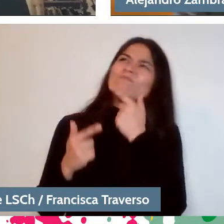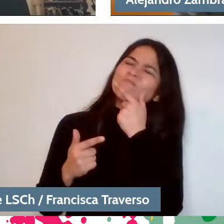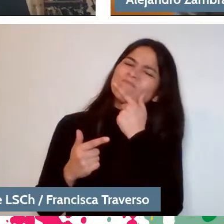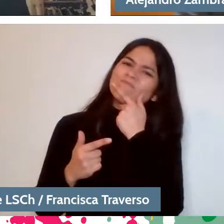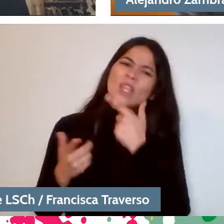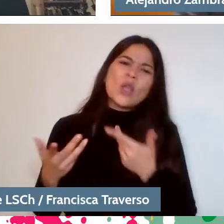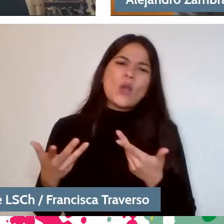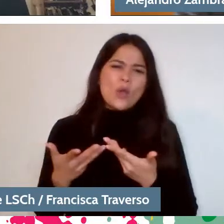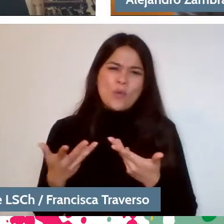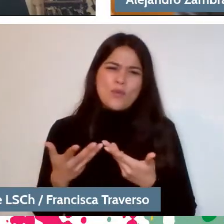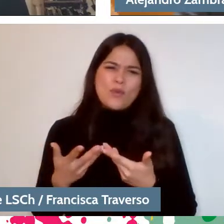Two years old...